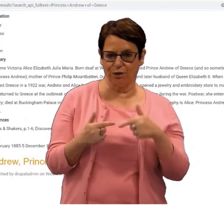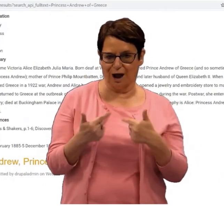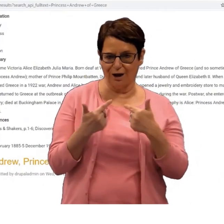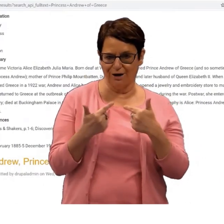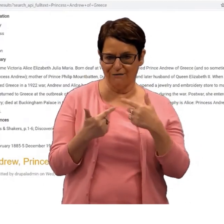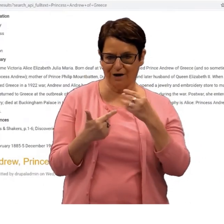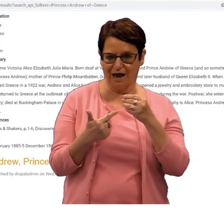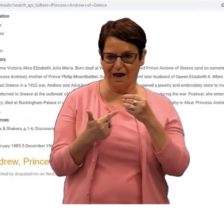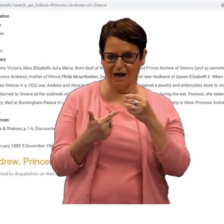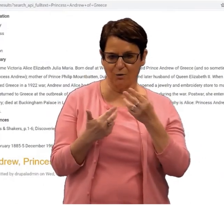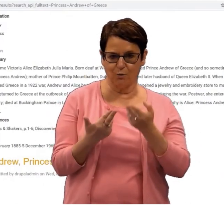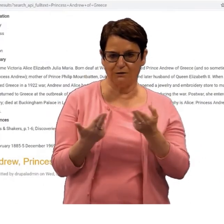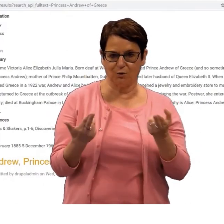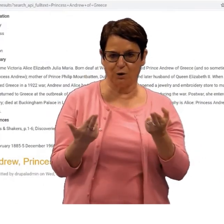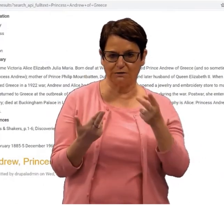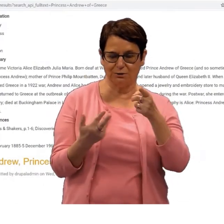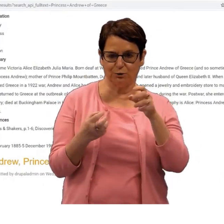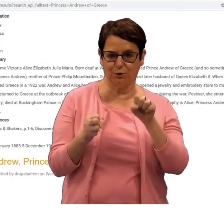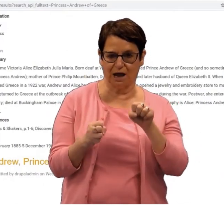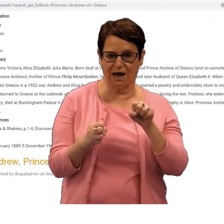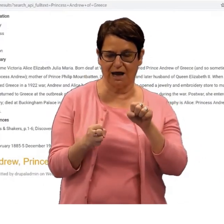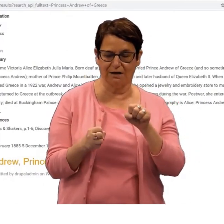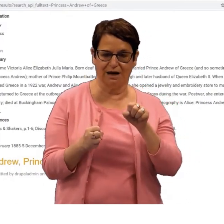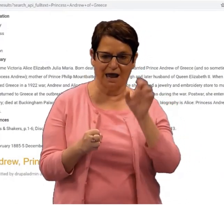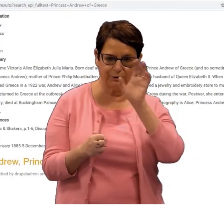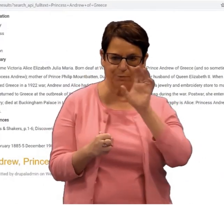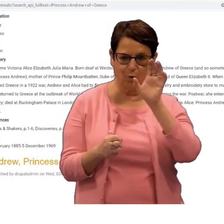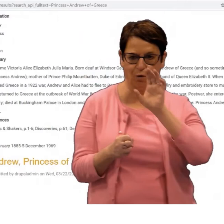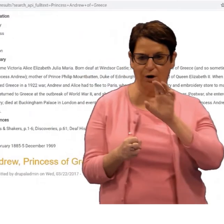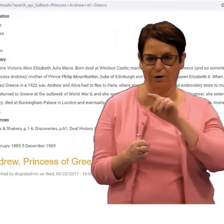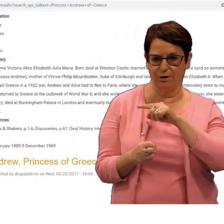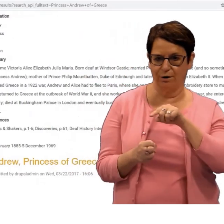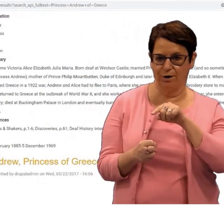It gives you a summary about her life and resources